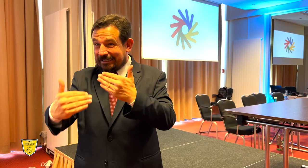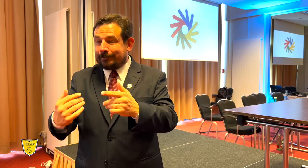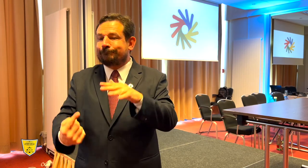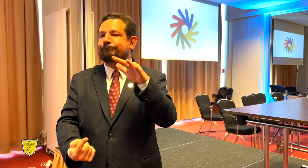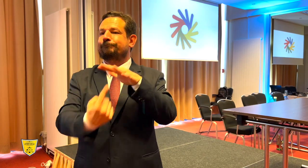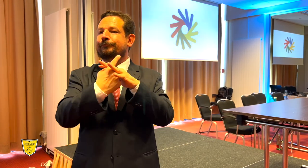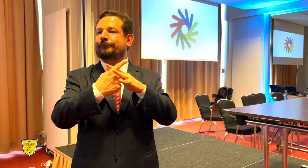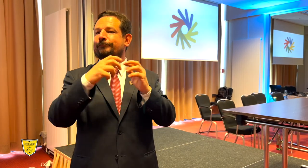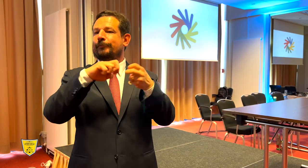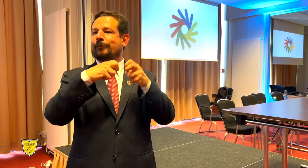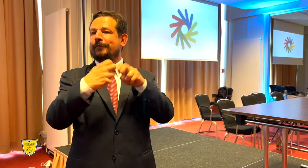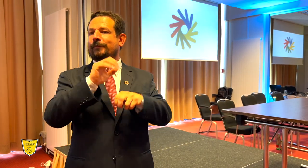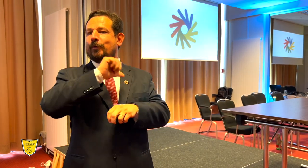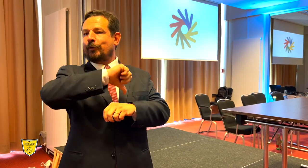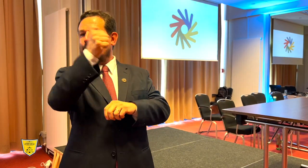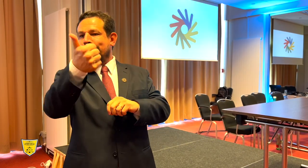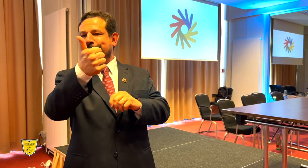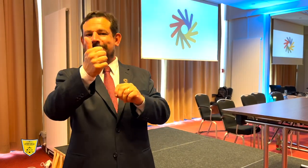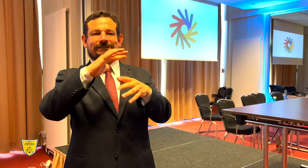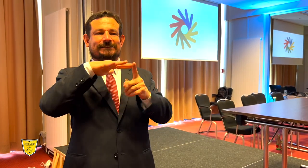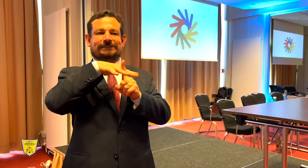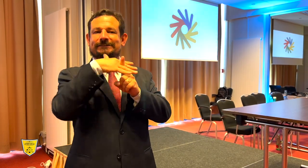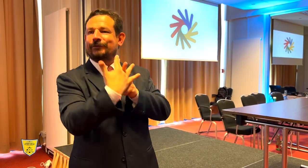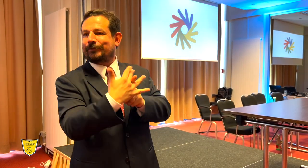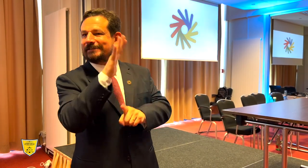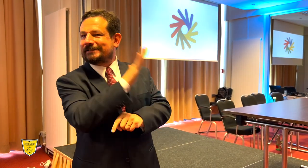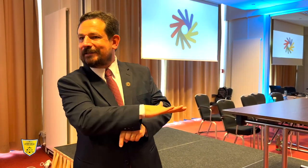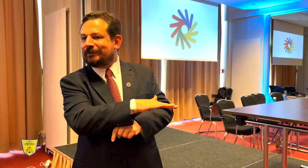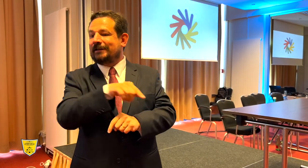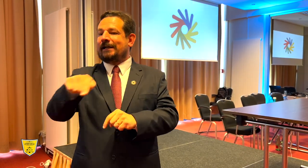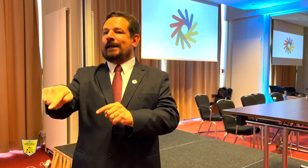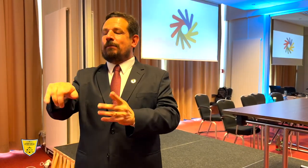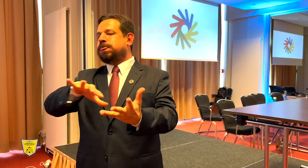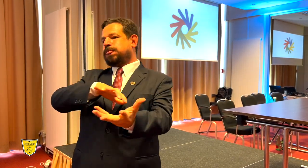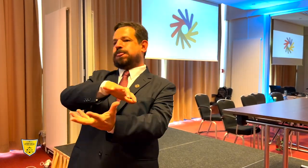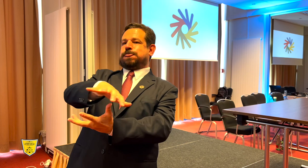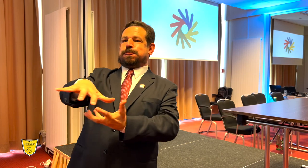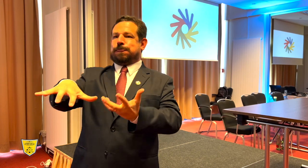would get funding from the governments. They worked hard